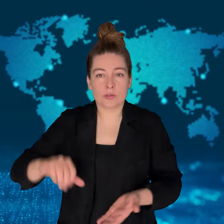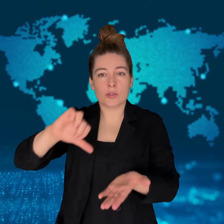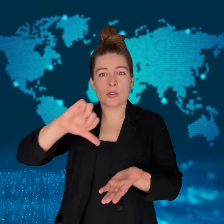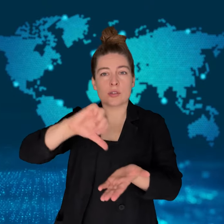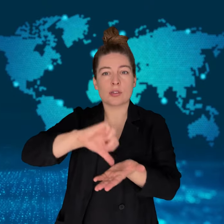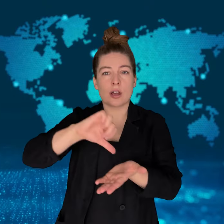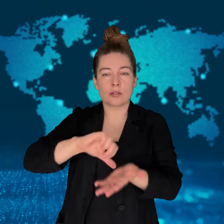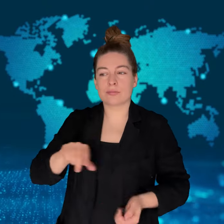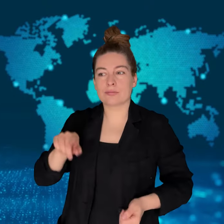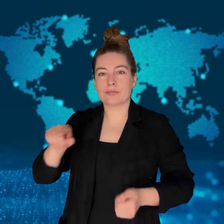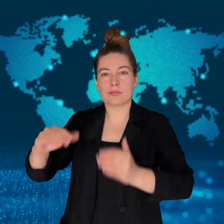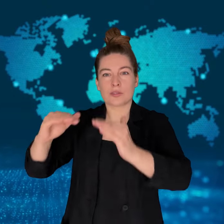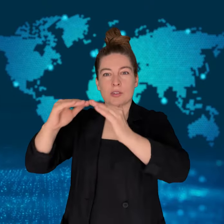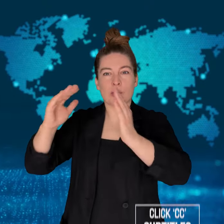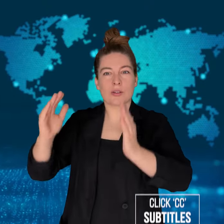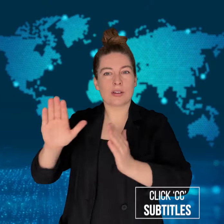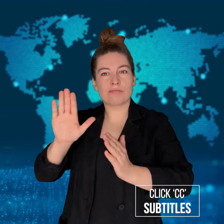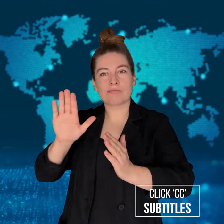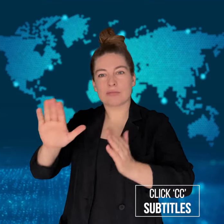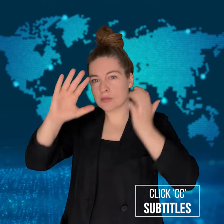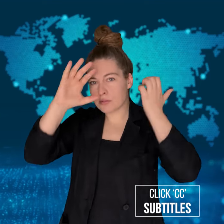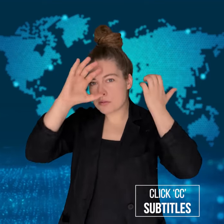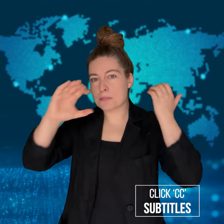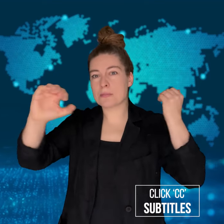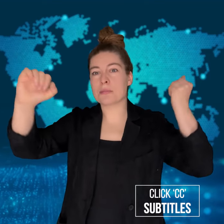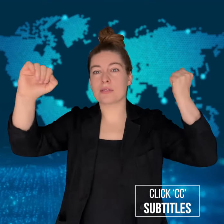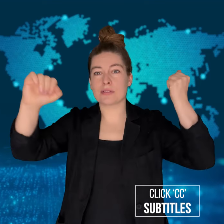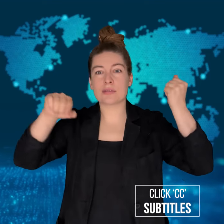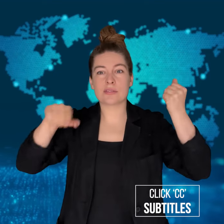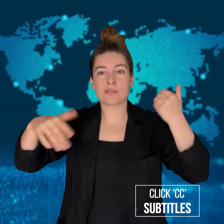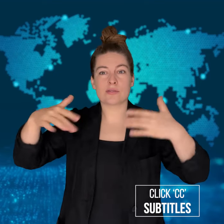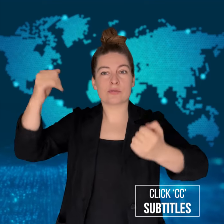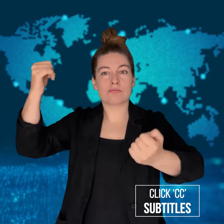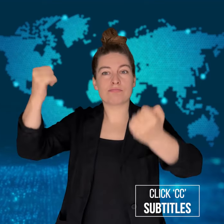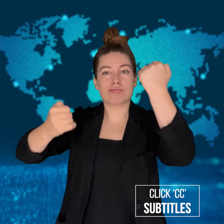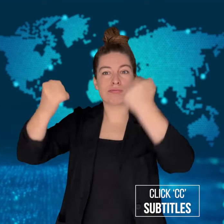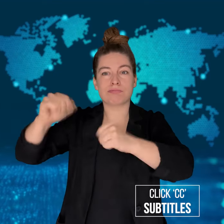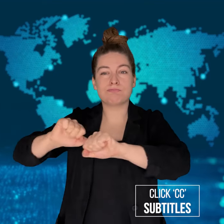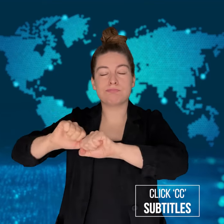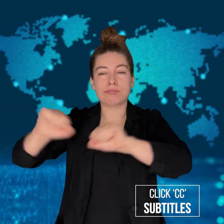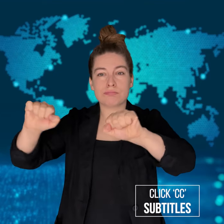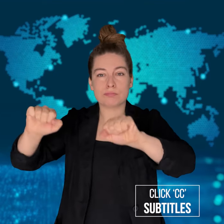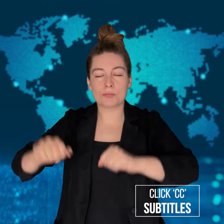Consulate attacked